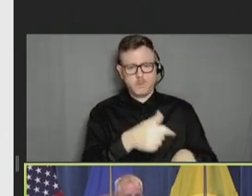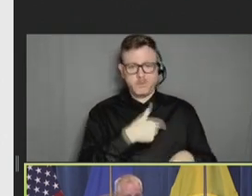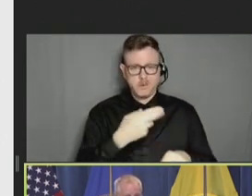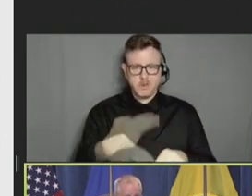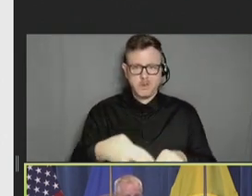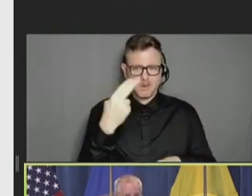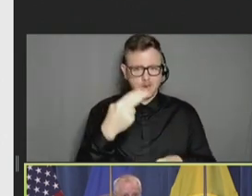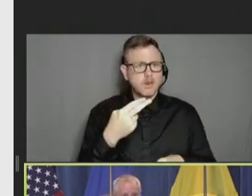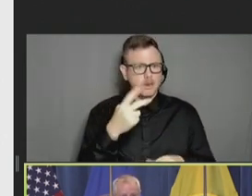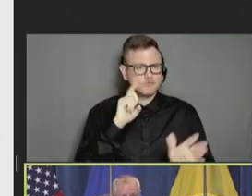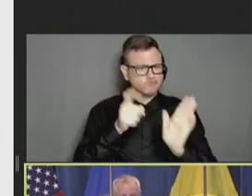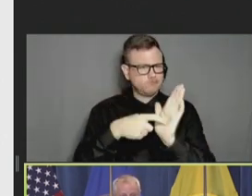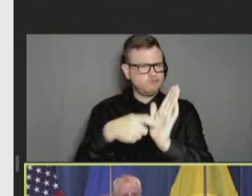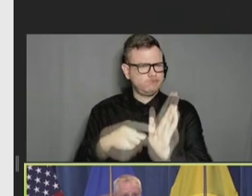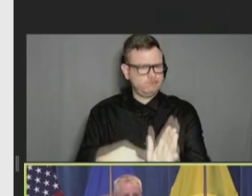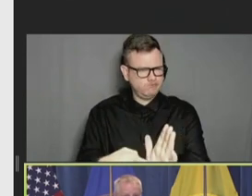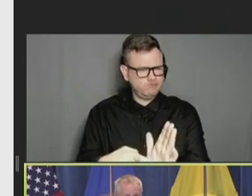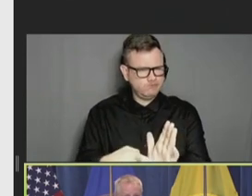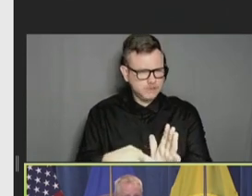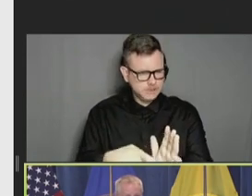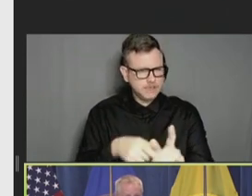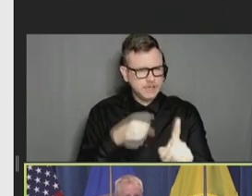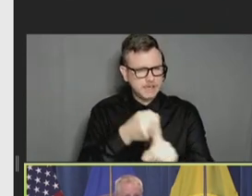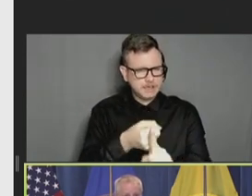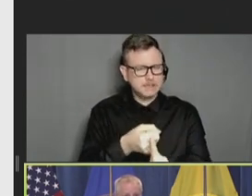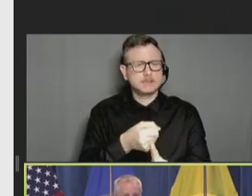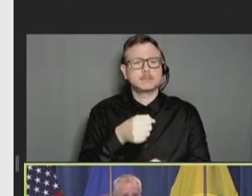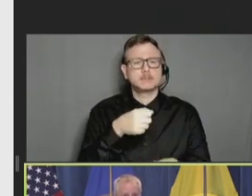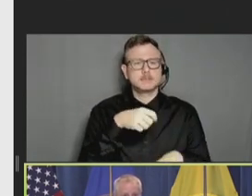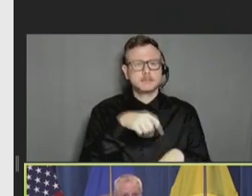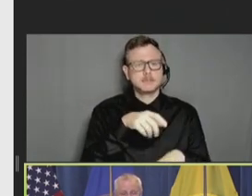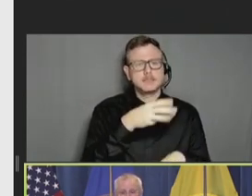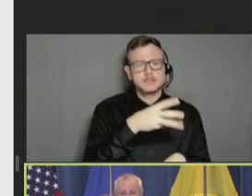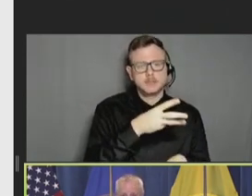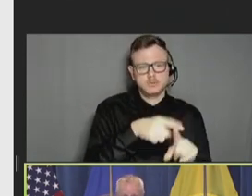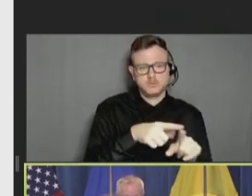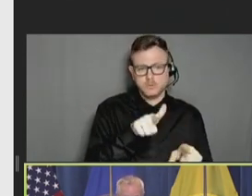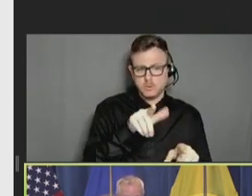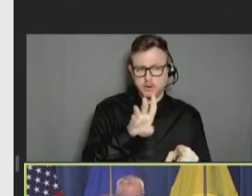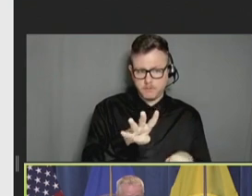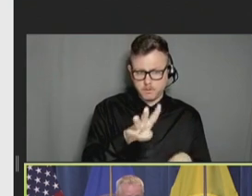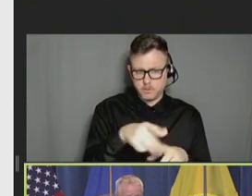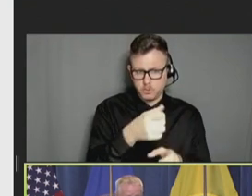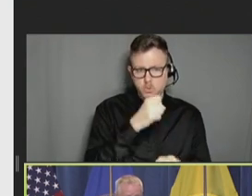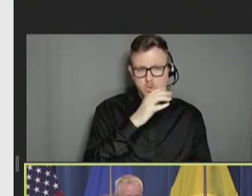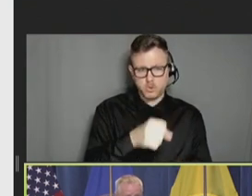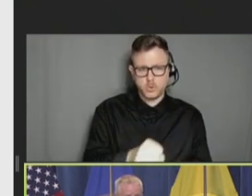cases in 16 to 24-year-olds following the second dose of the mRNA COVID-19 vaccines.